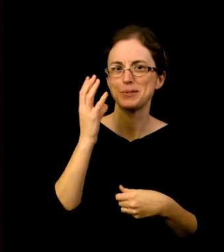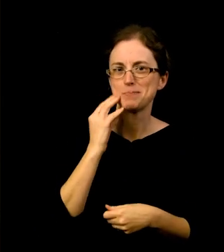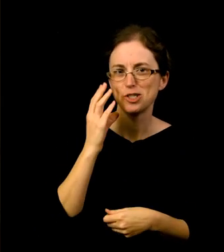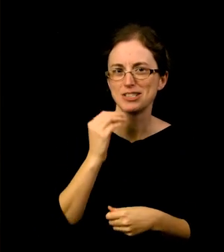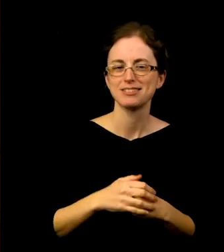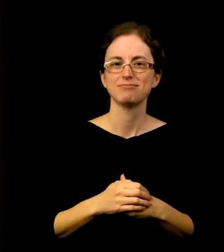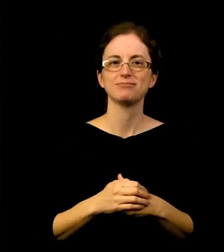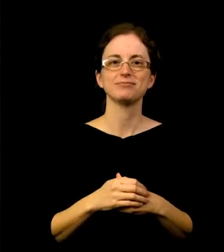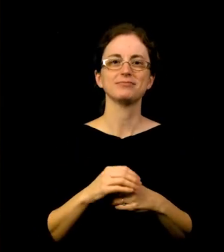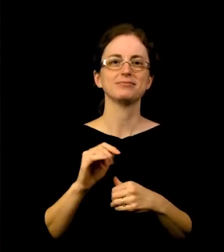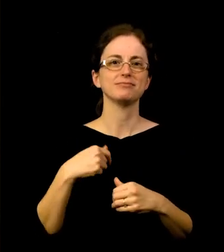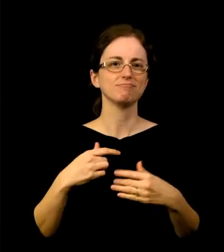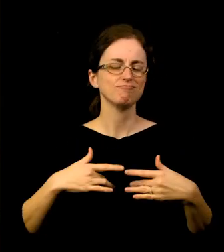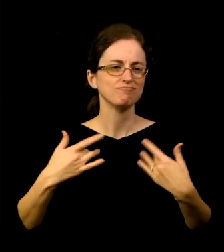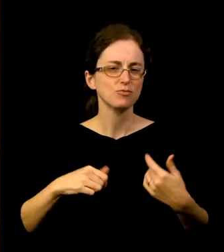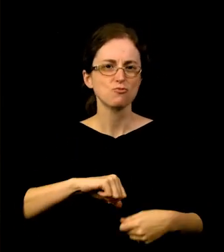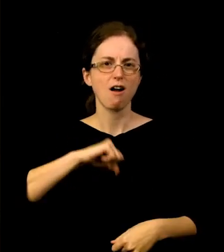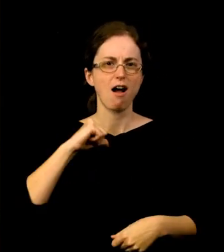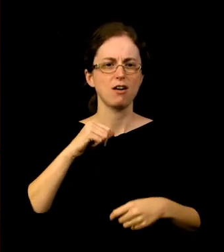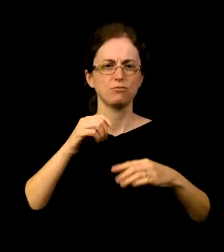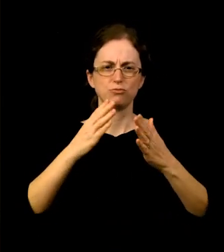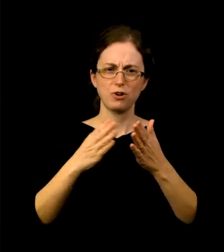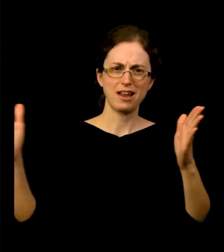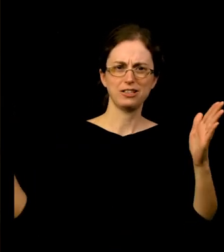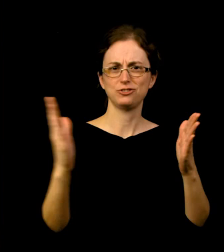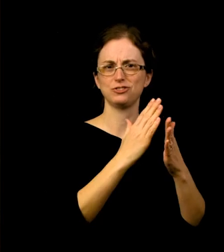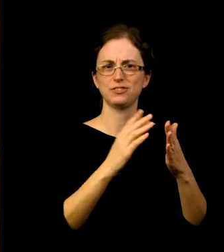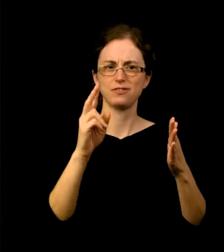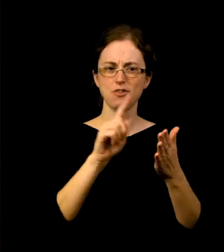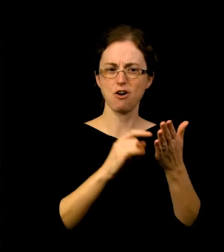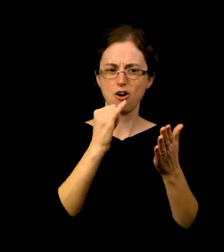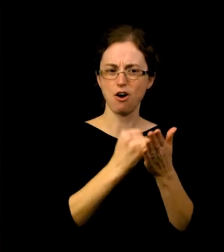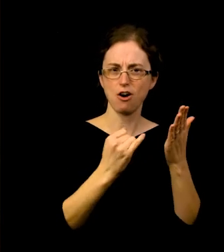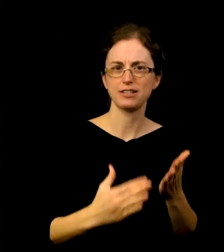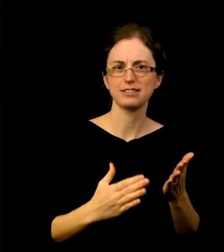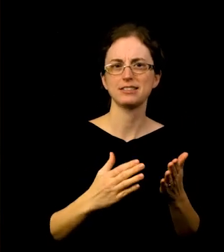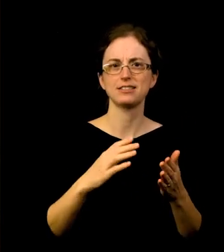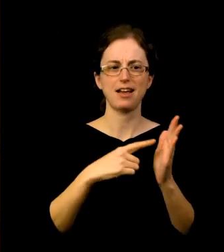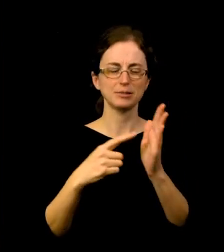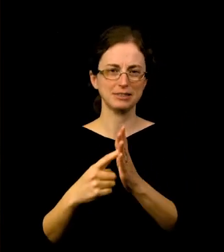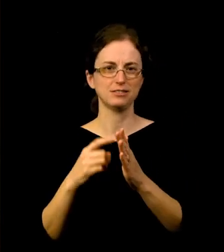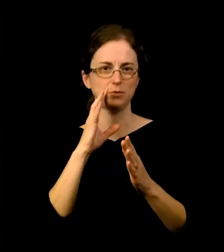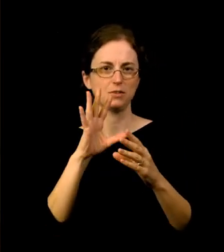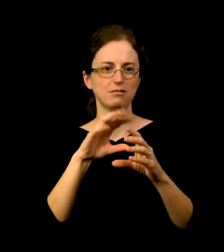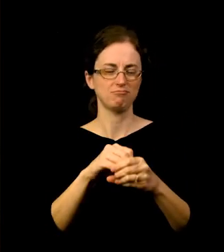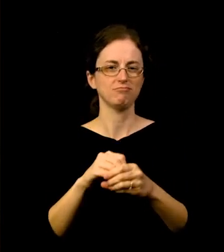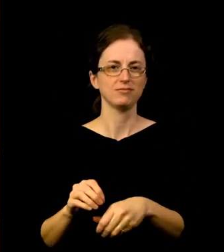range of artists and cultures being represented. As a visitor and staff member, it’s important to be able to see yourself